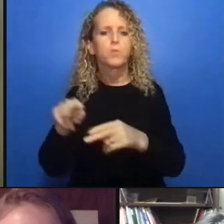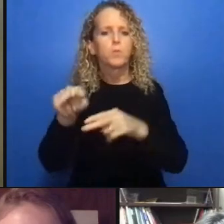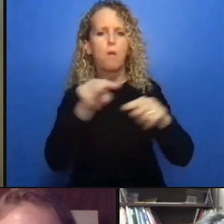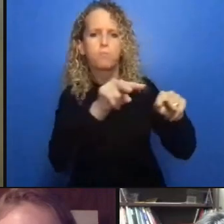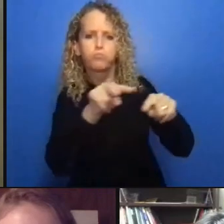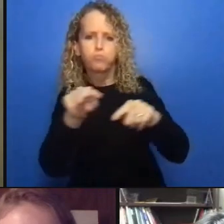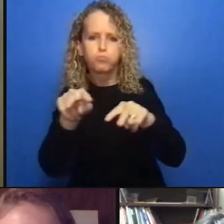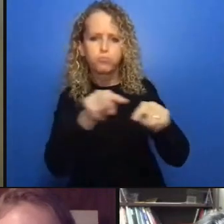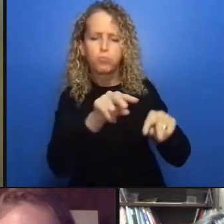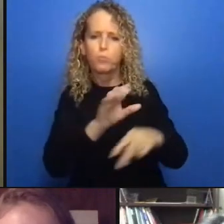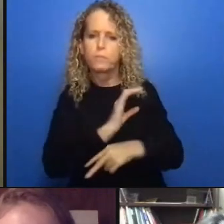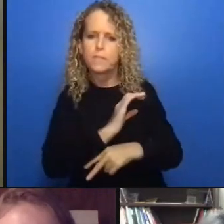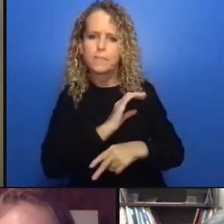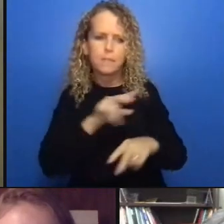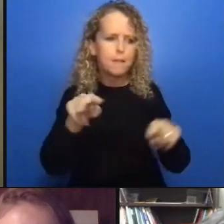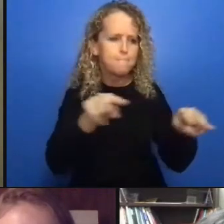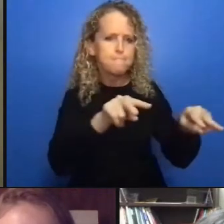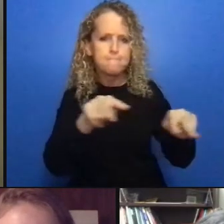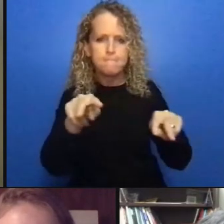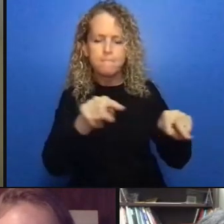okay i've got a couple on that since I was talking about police